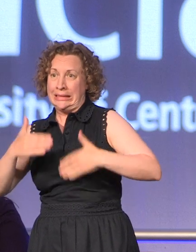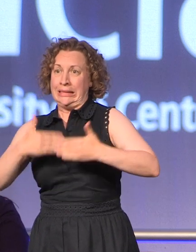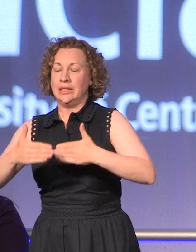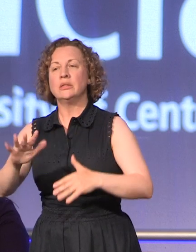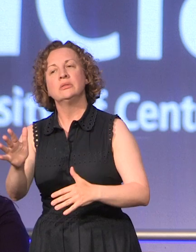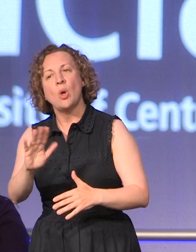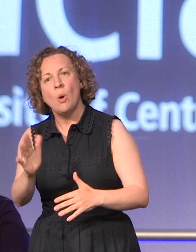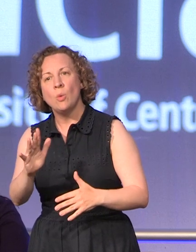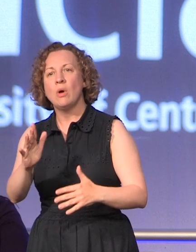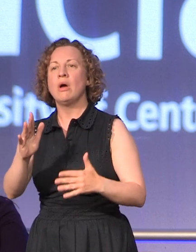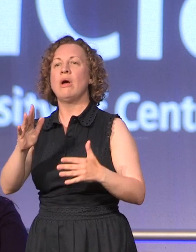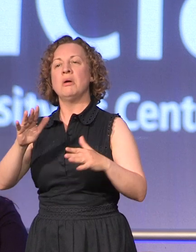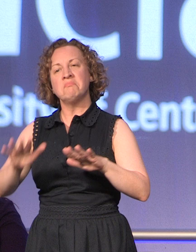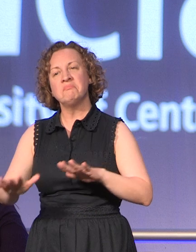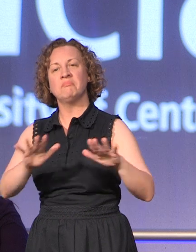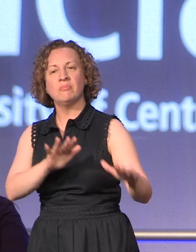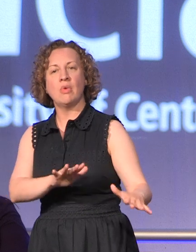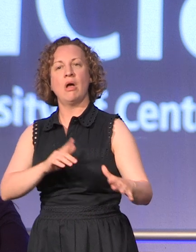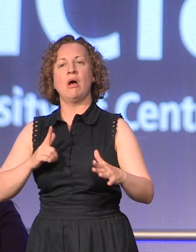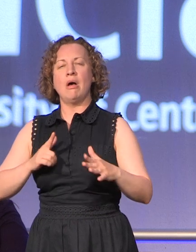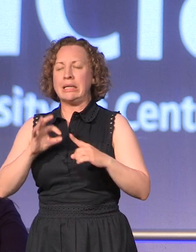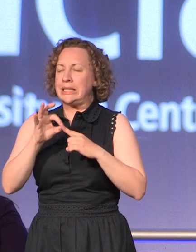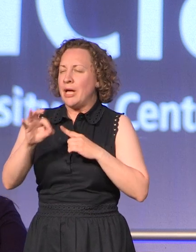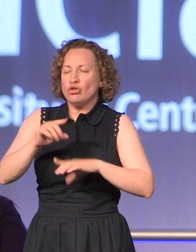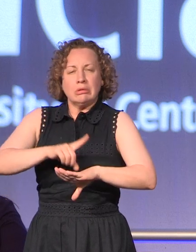special moments with your friends from here and from home and with your